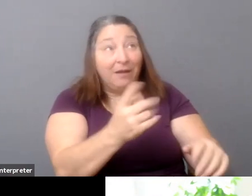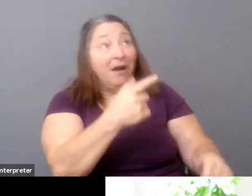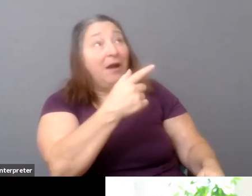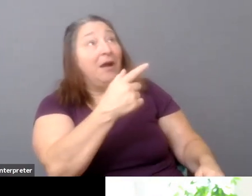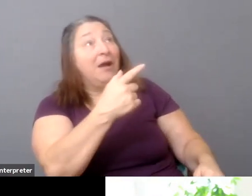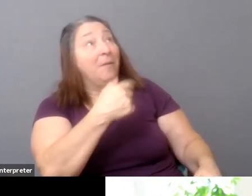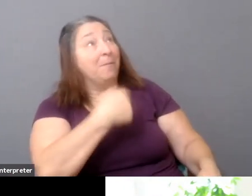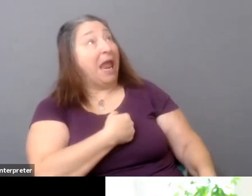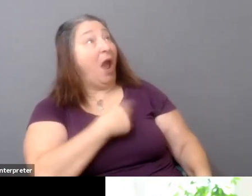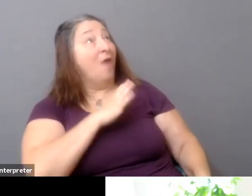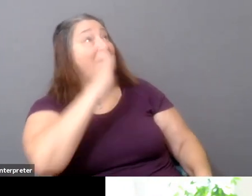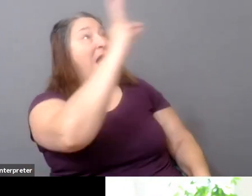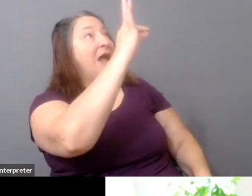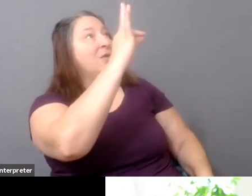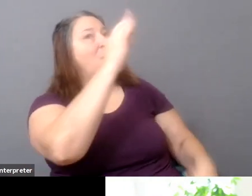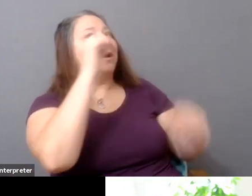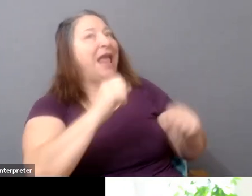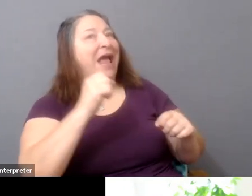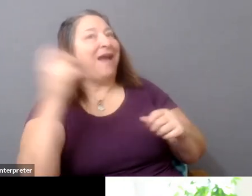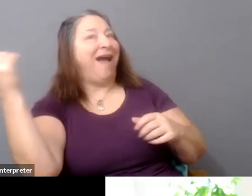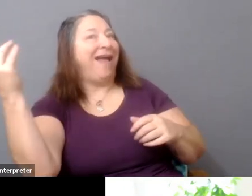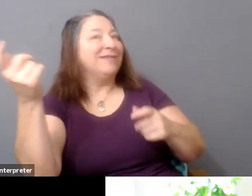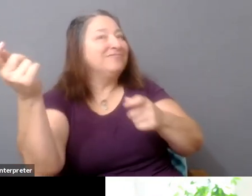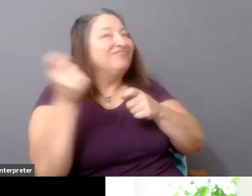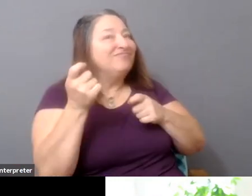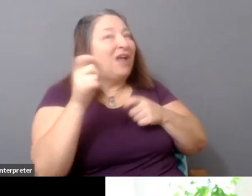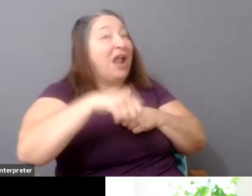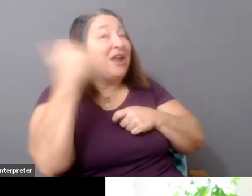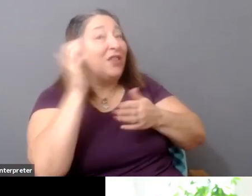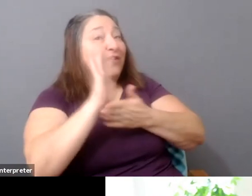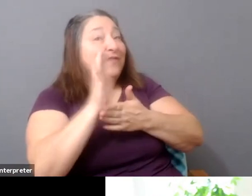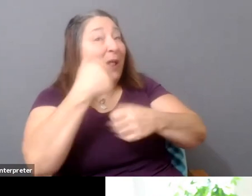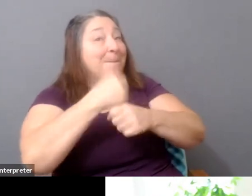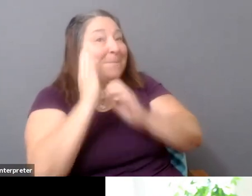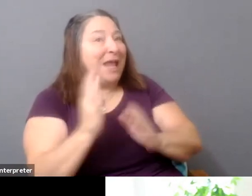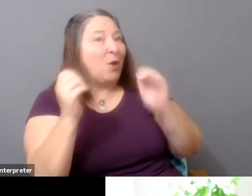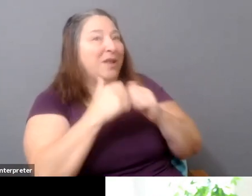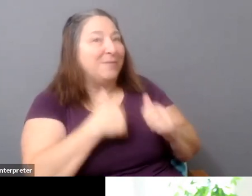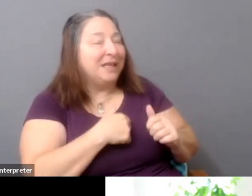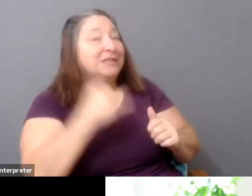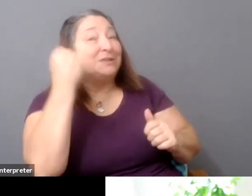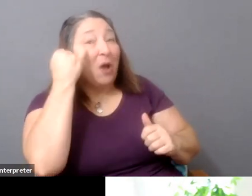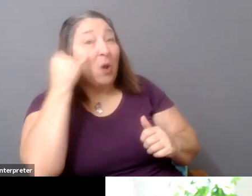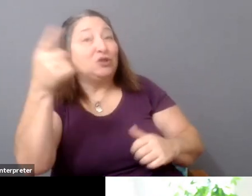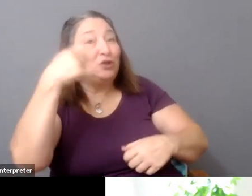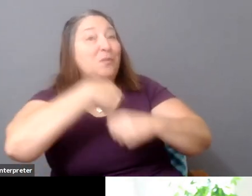especially if you've made a film in a country or in a community where their stories--